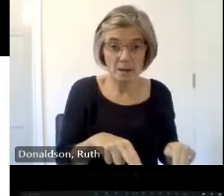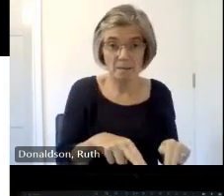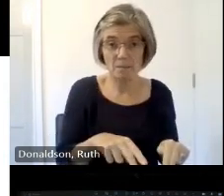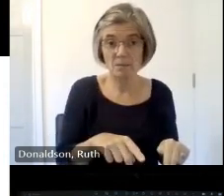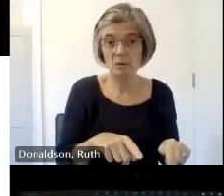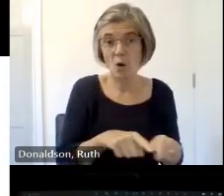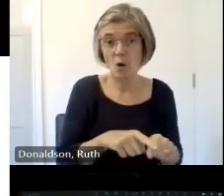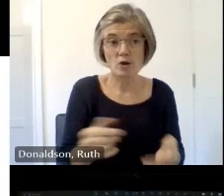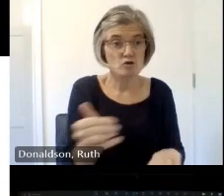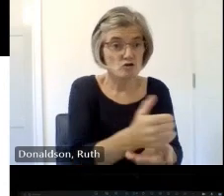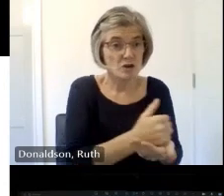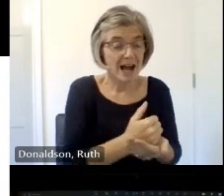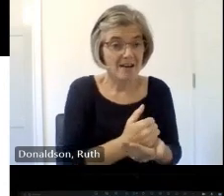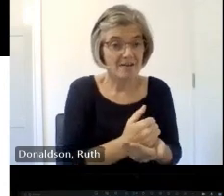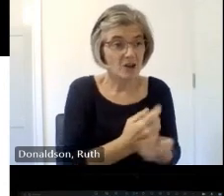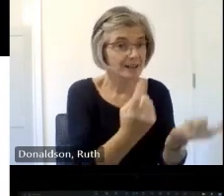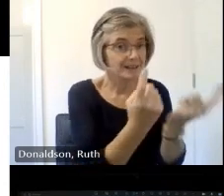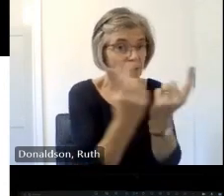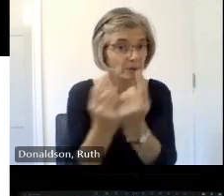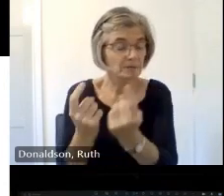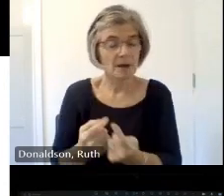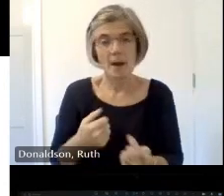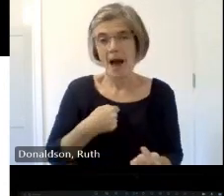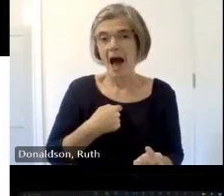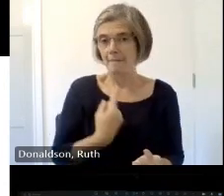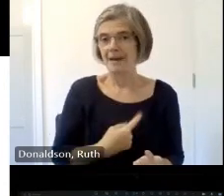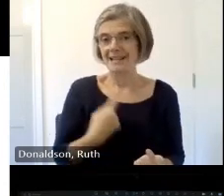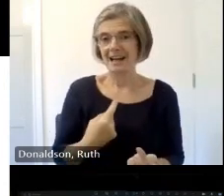run a local museum for example and I know that I would want to make sure that it stayed local and